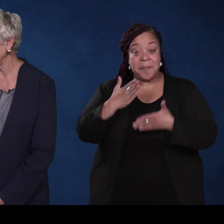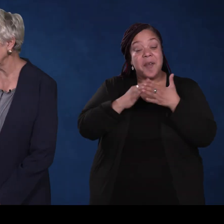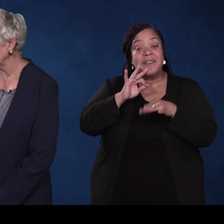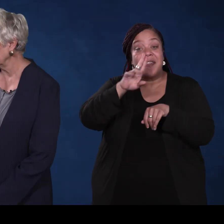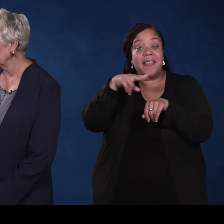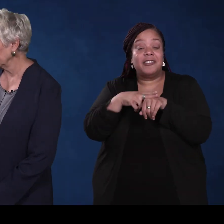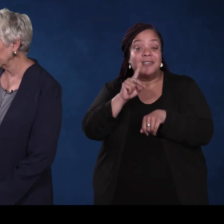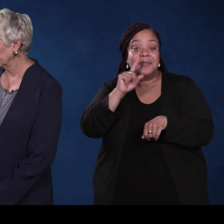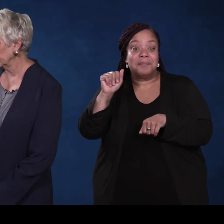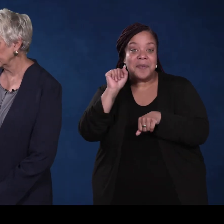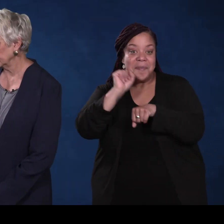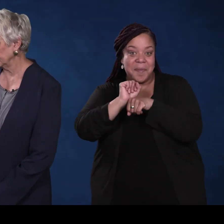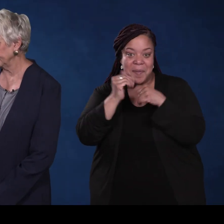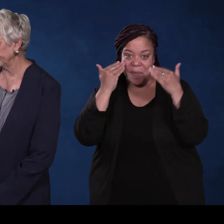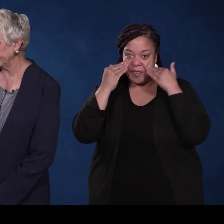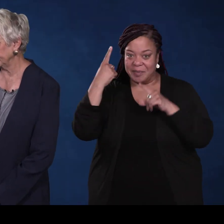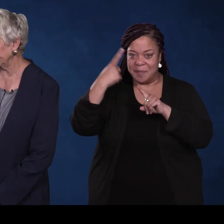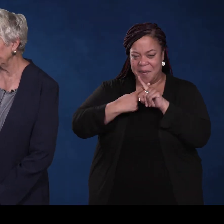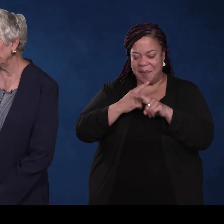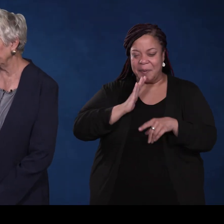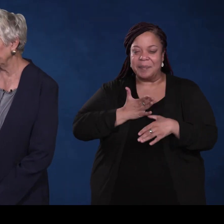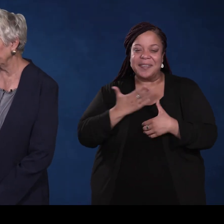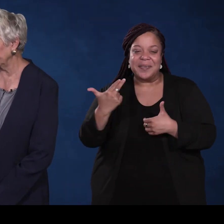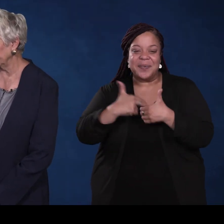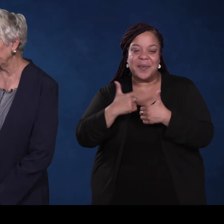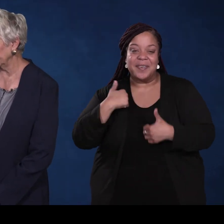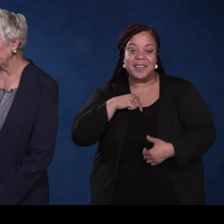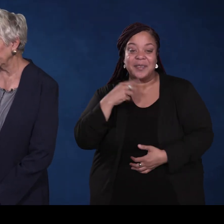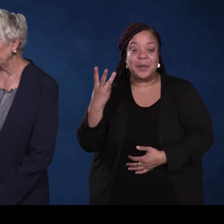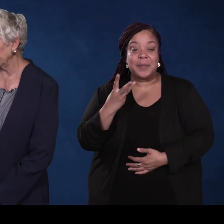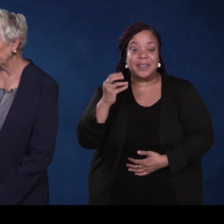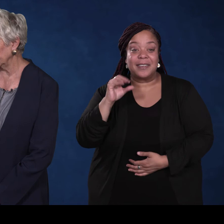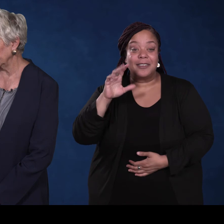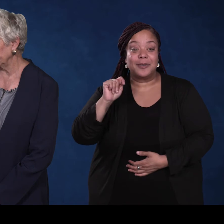Amy: As part of National Disability Employment Awareness Month, please join us Wednesday,